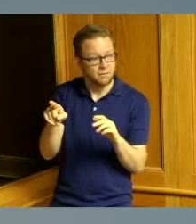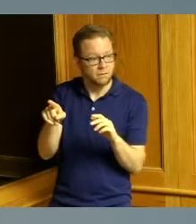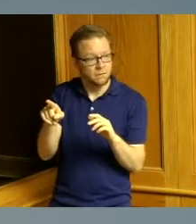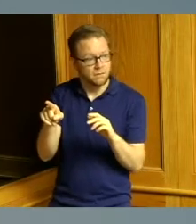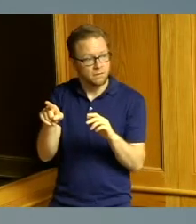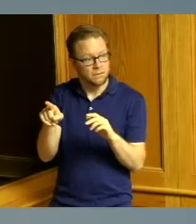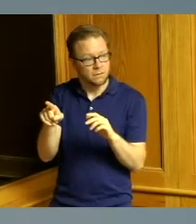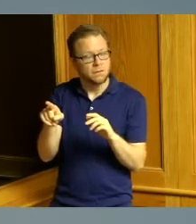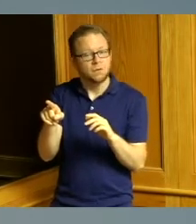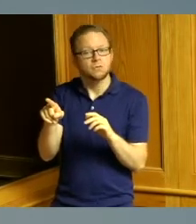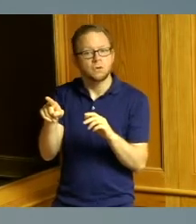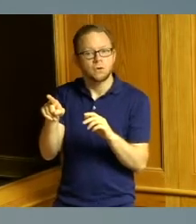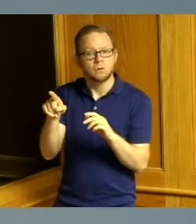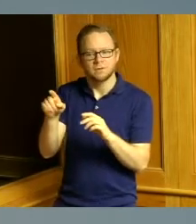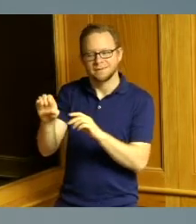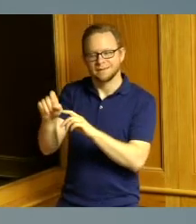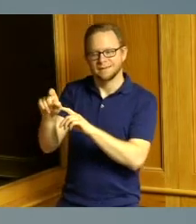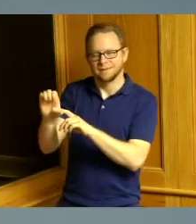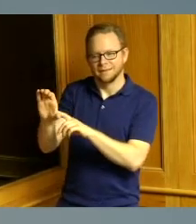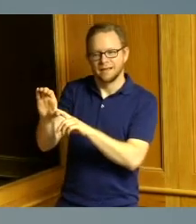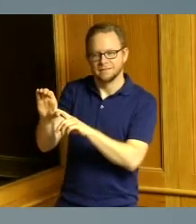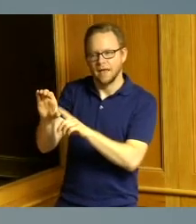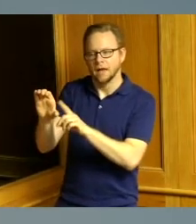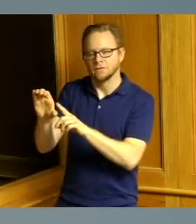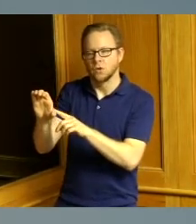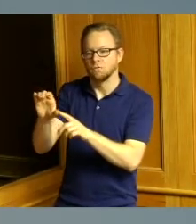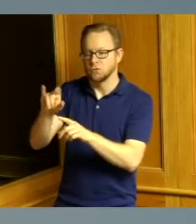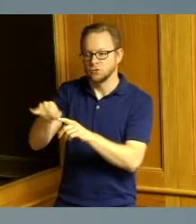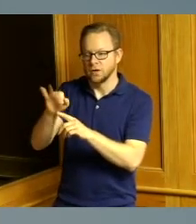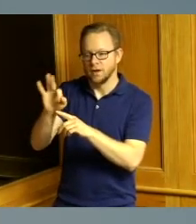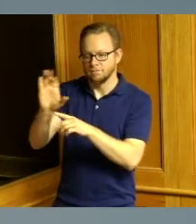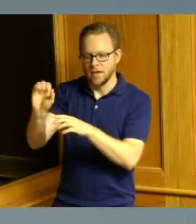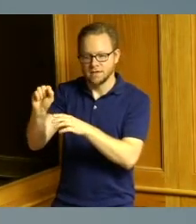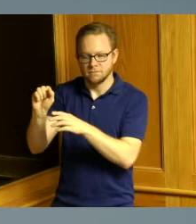Job and Family Services to County Administration under then County Administrator David Krings